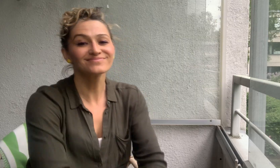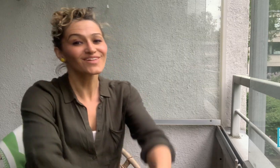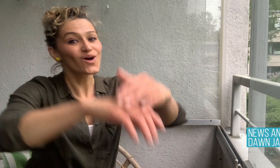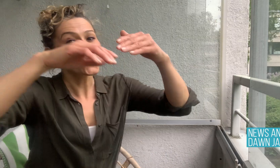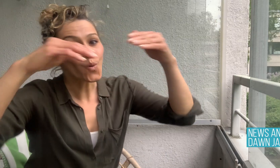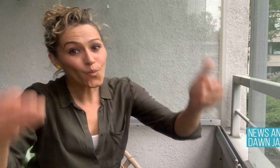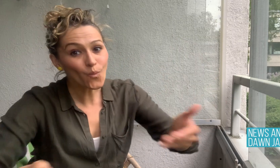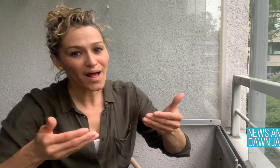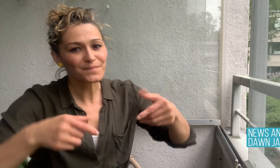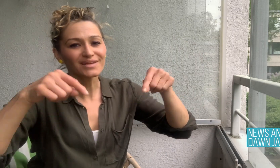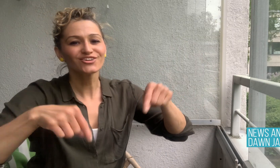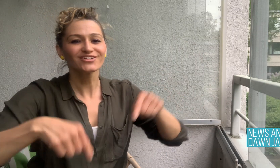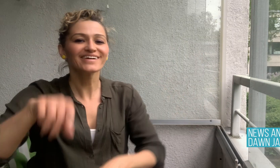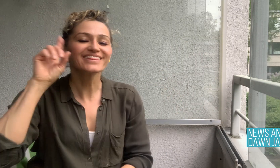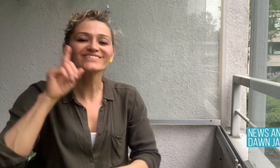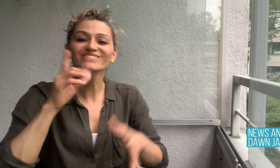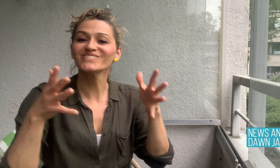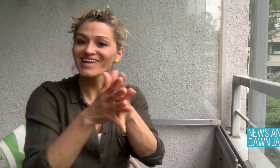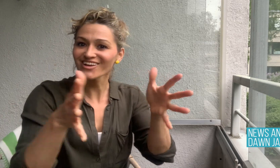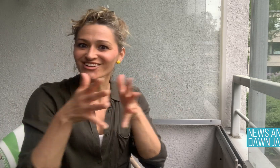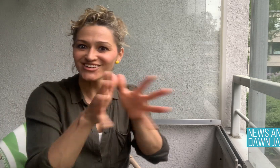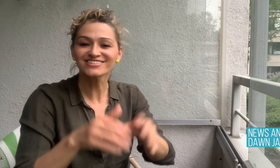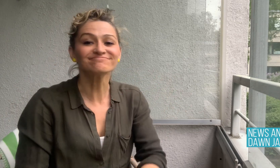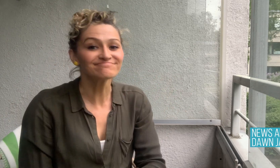Welcome to DeafWire.